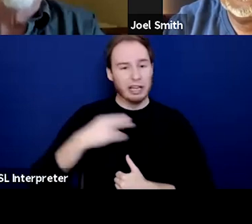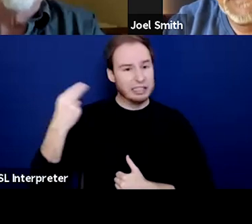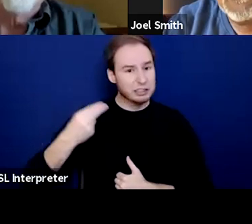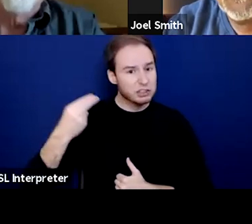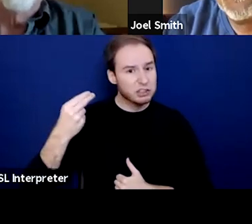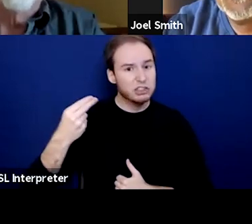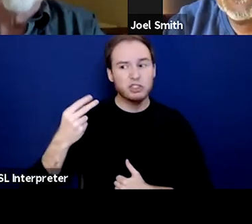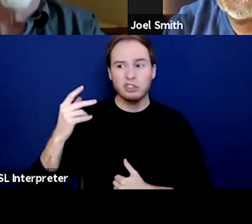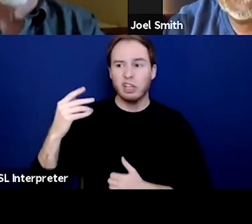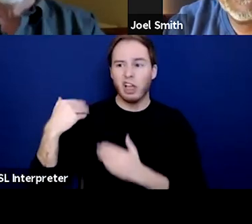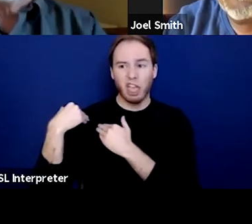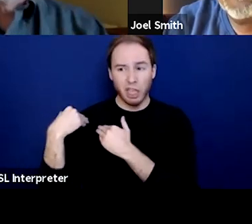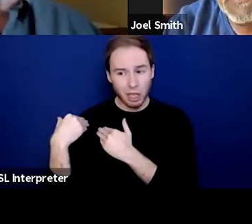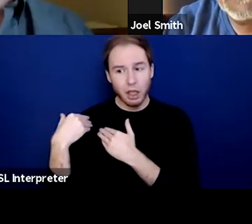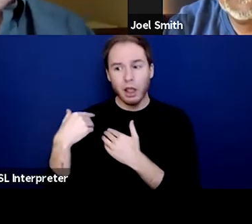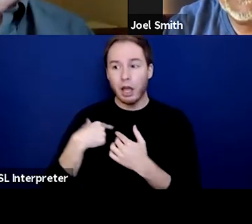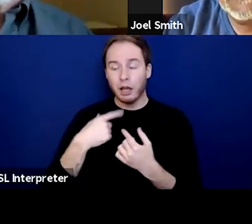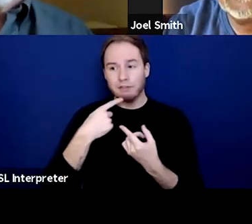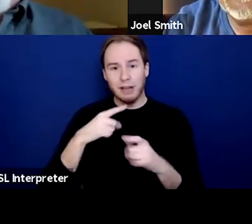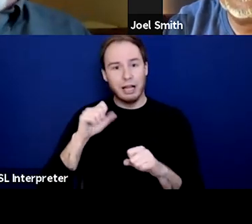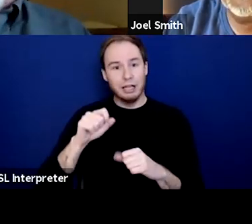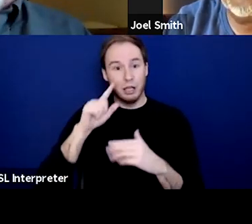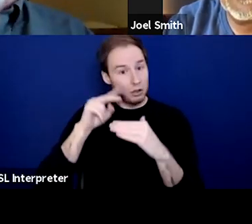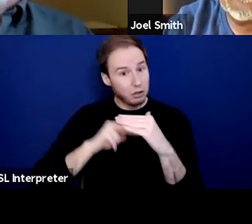that was the one thing that everybody had at recovery.